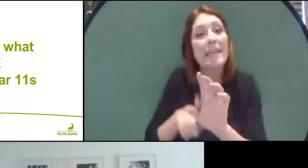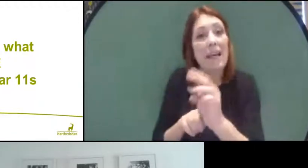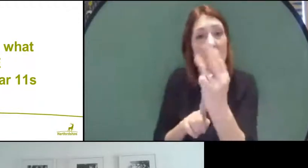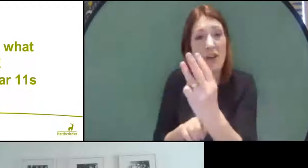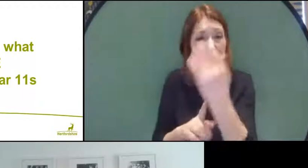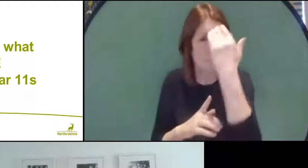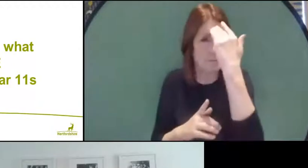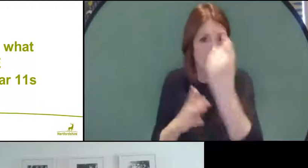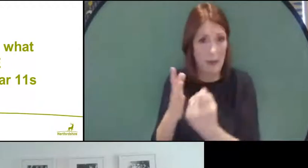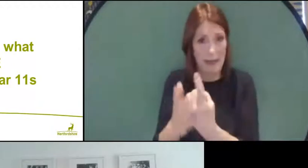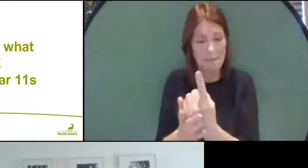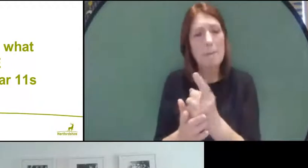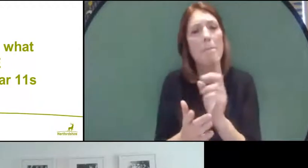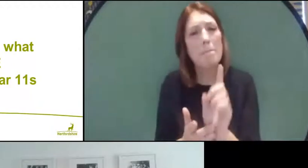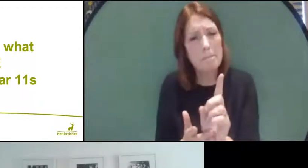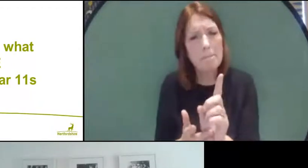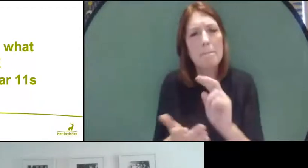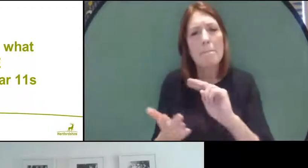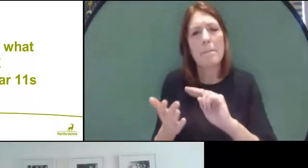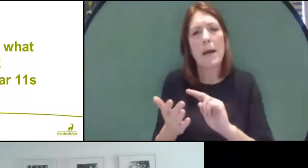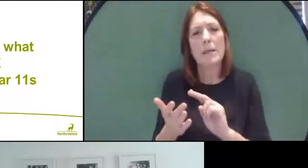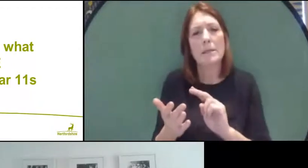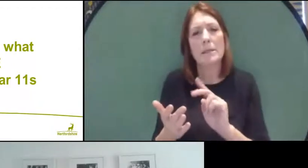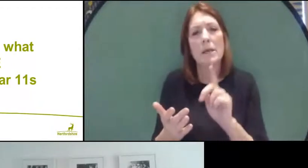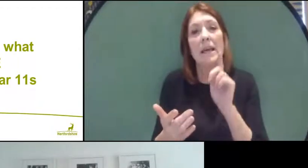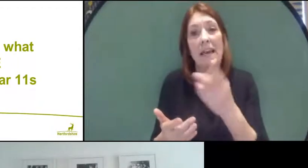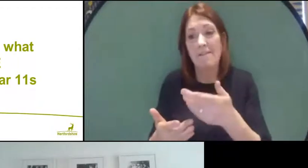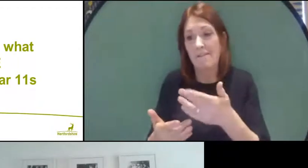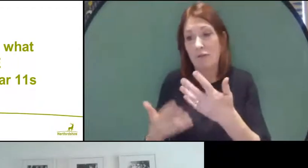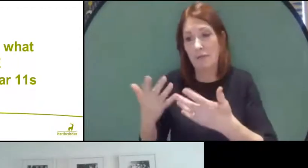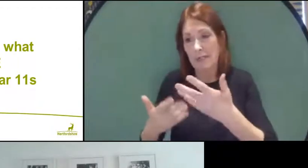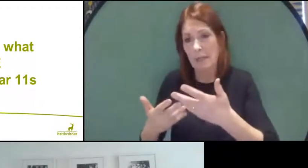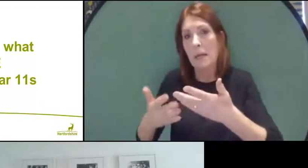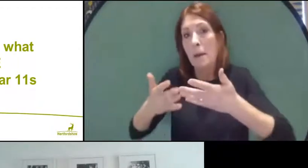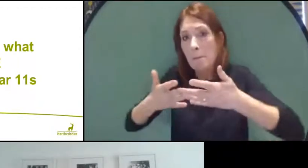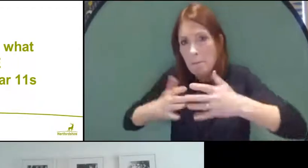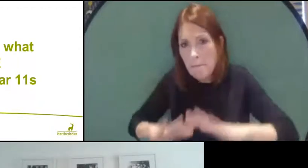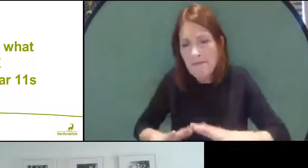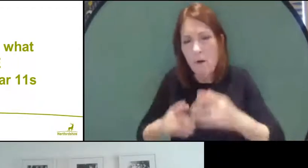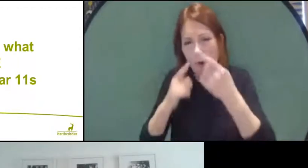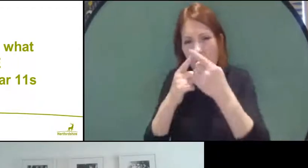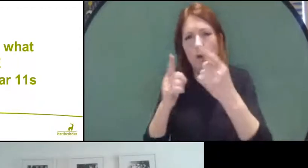plan is that perhaps you will get your results before your universities, so that if there is a